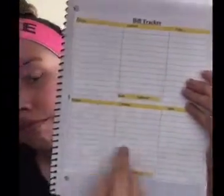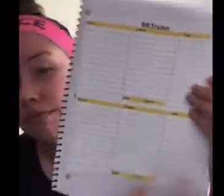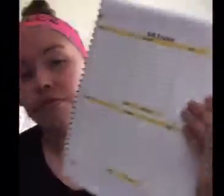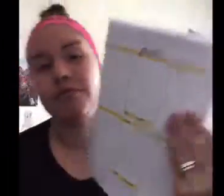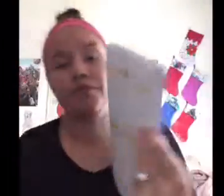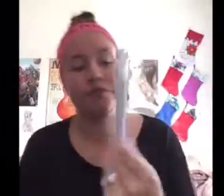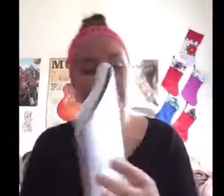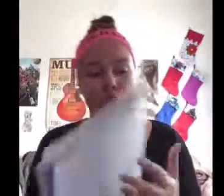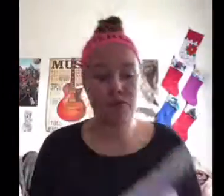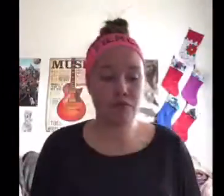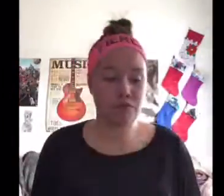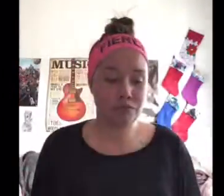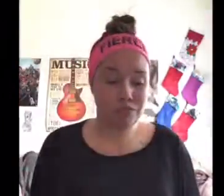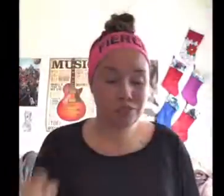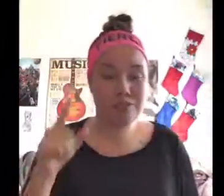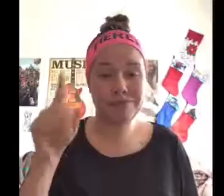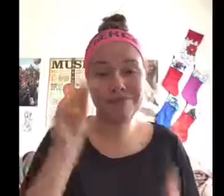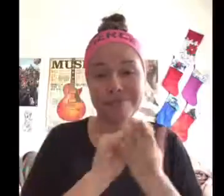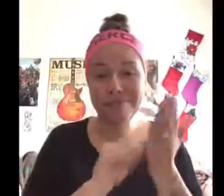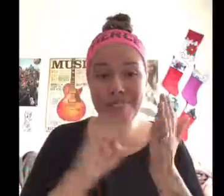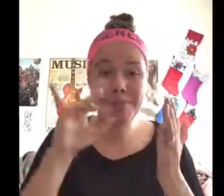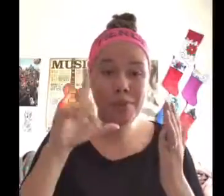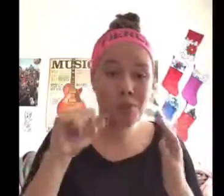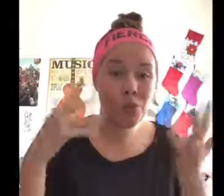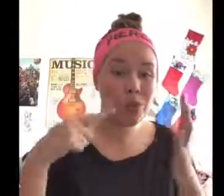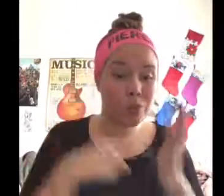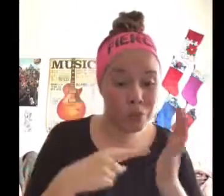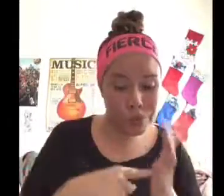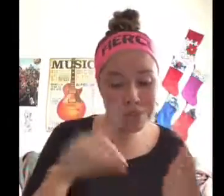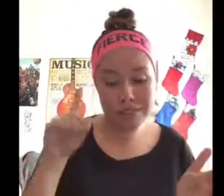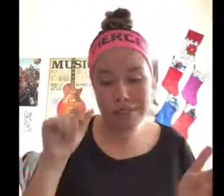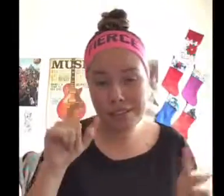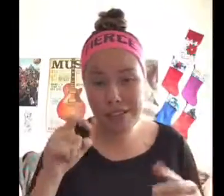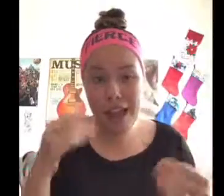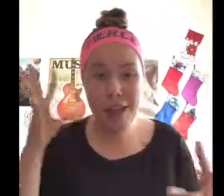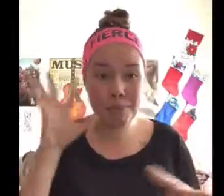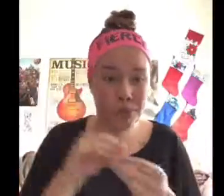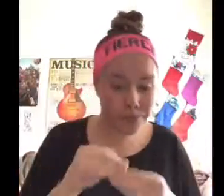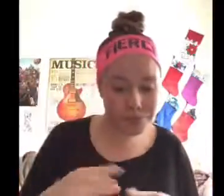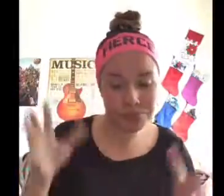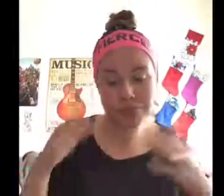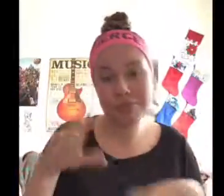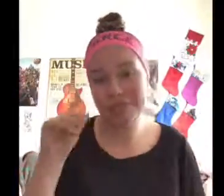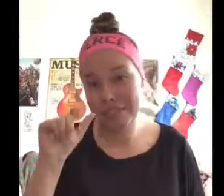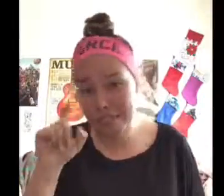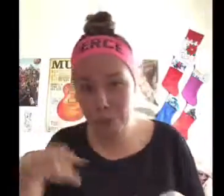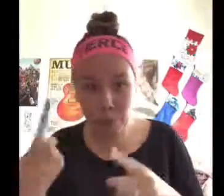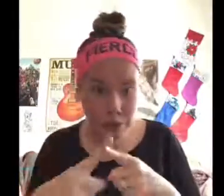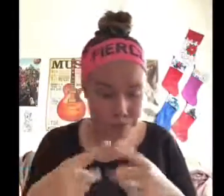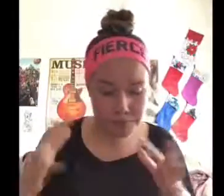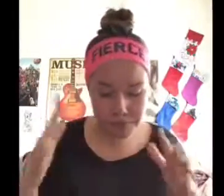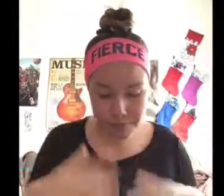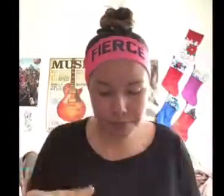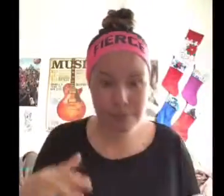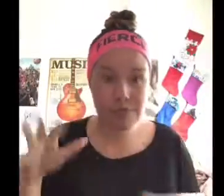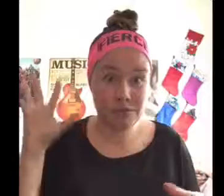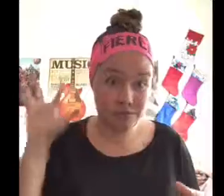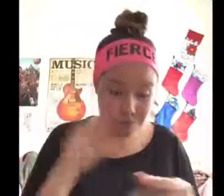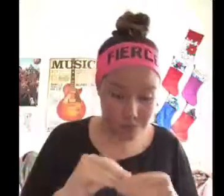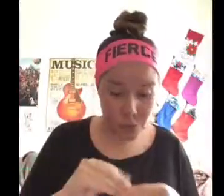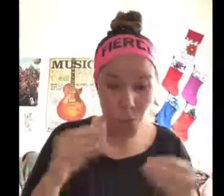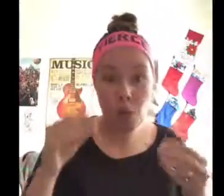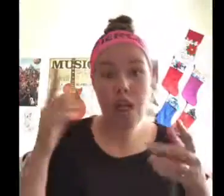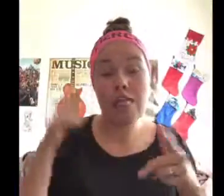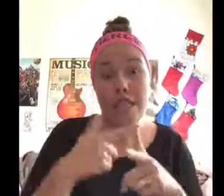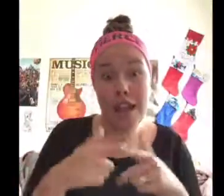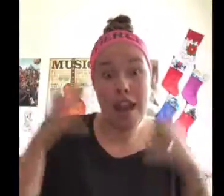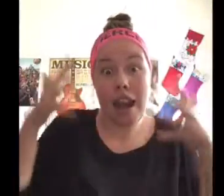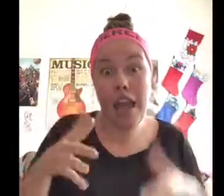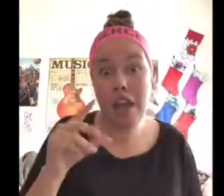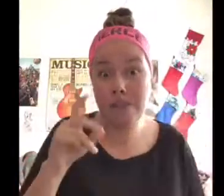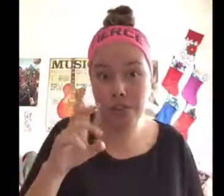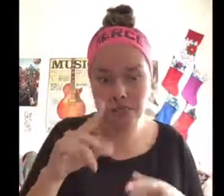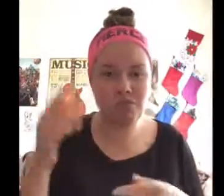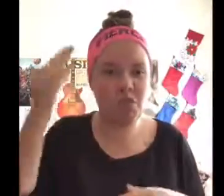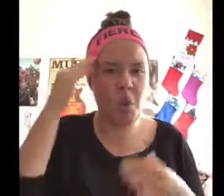You can write your bills, dues, total, & leftover